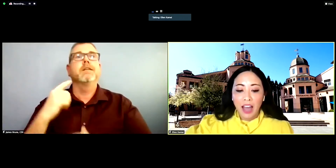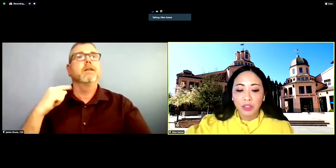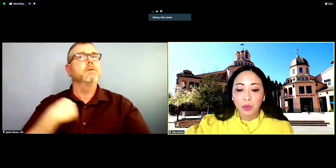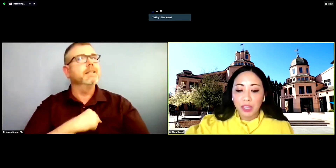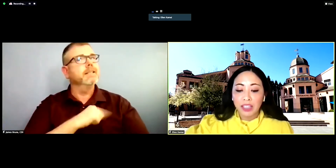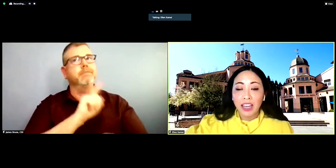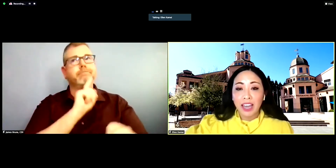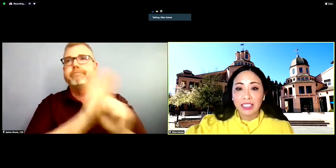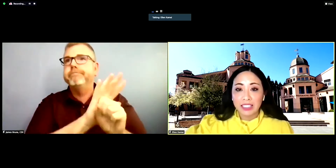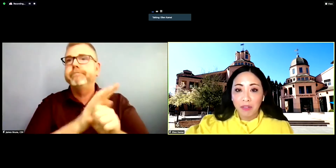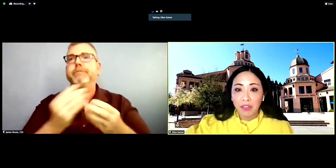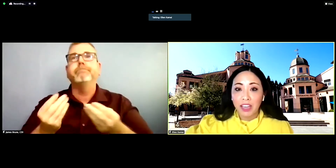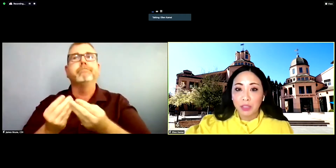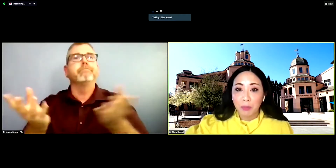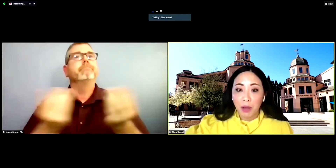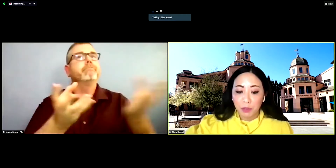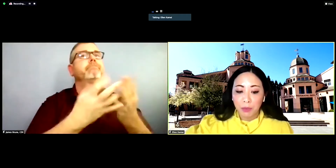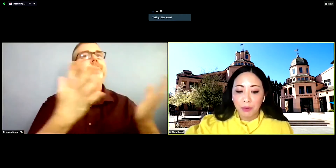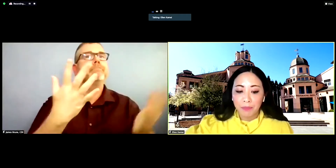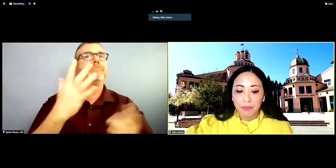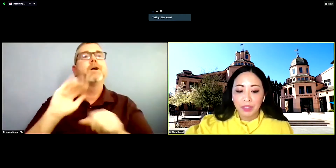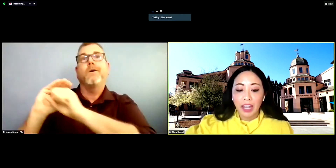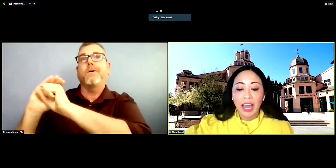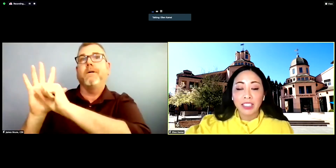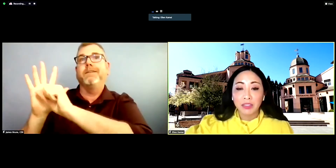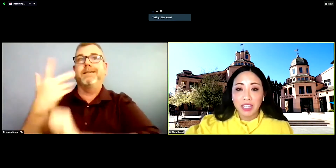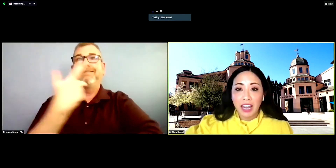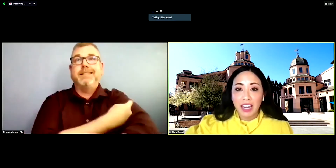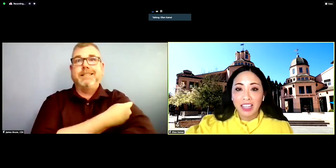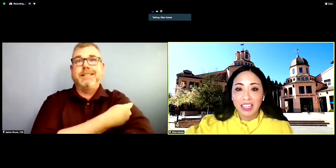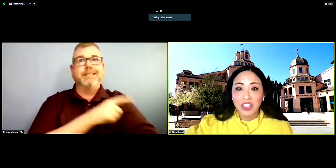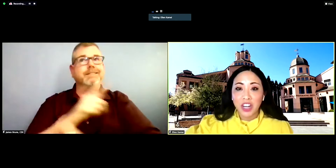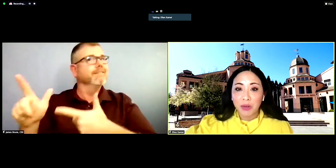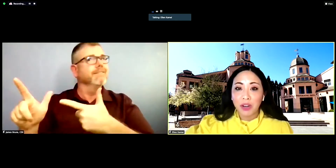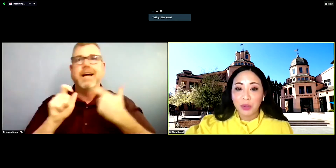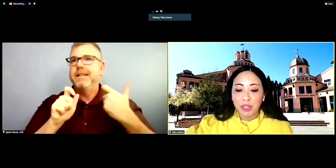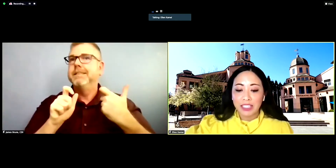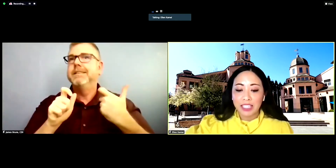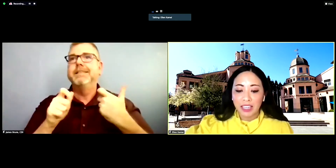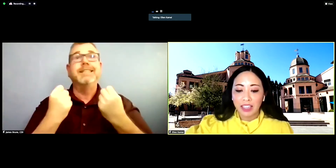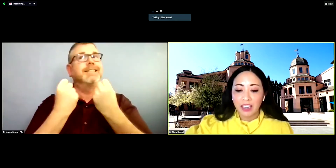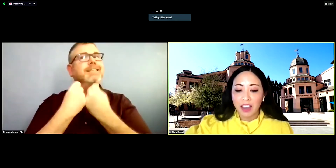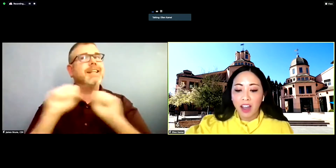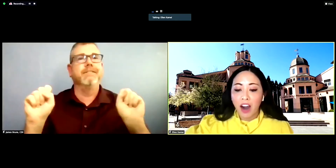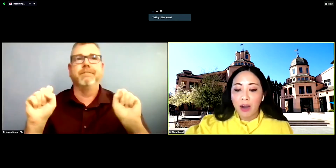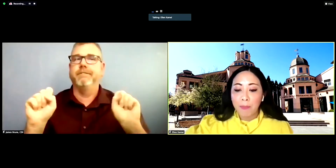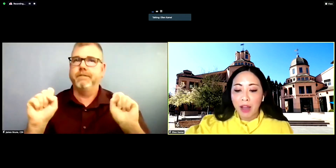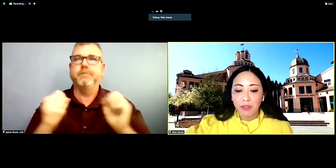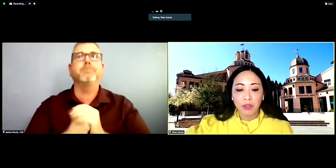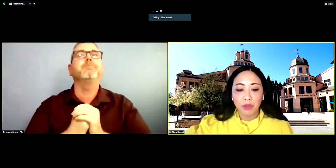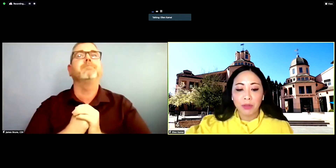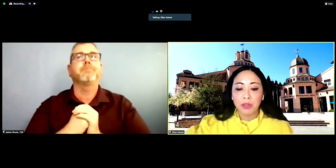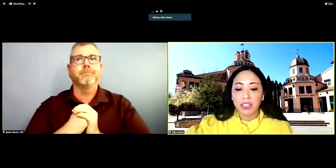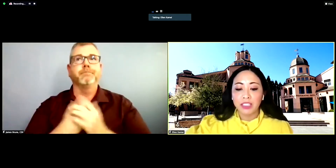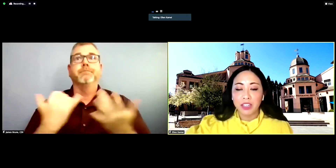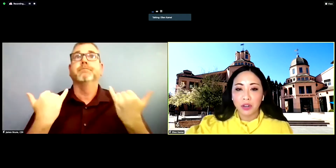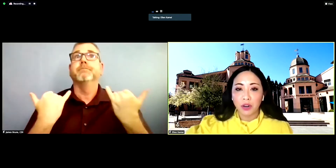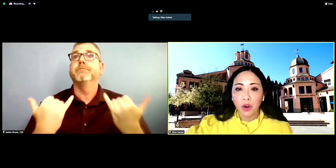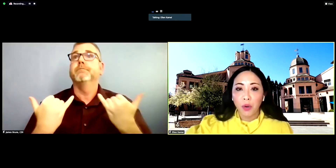as quickly and safely as possible. As of today, January 22nd our Mountain View Community Center